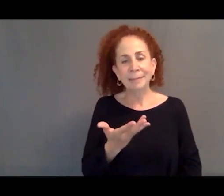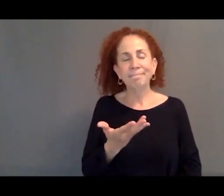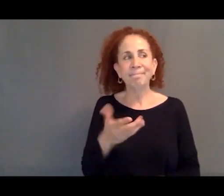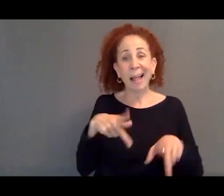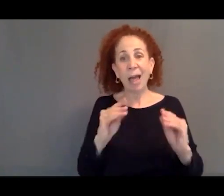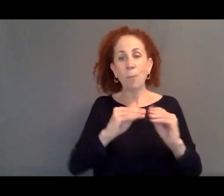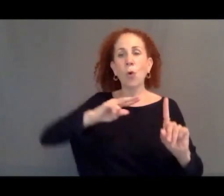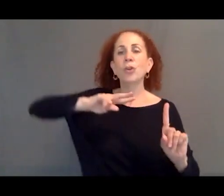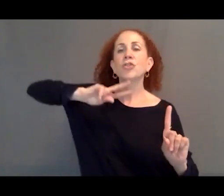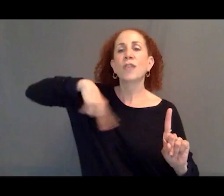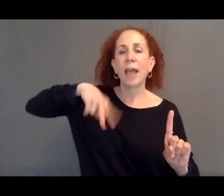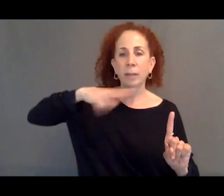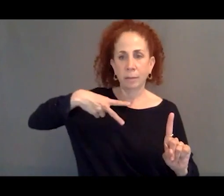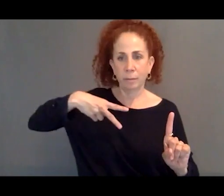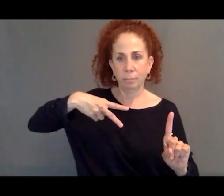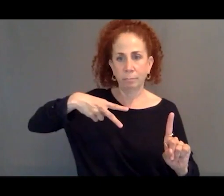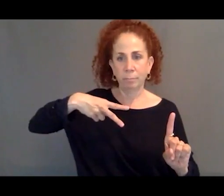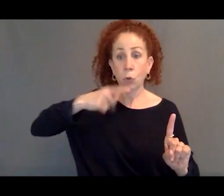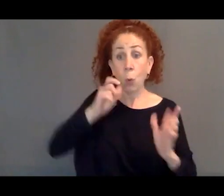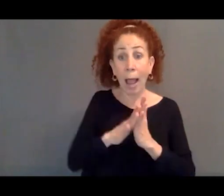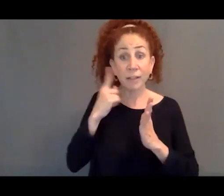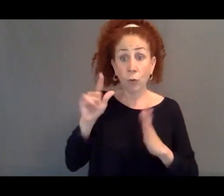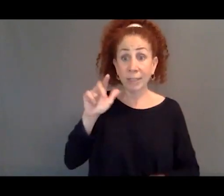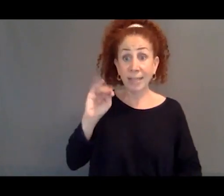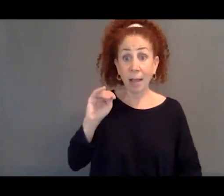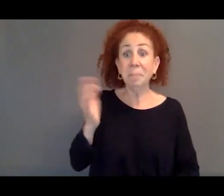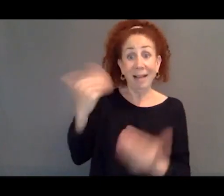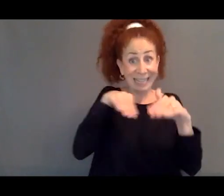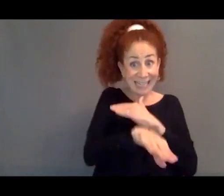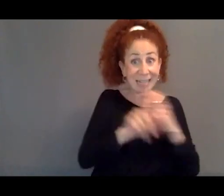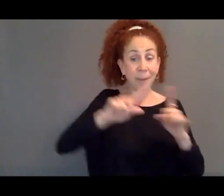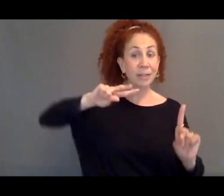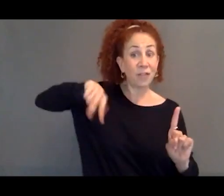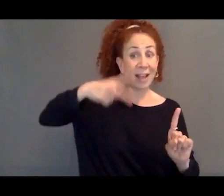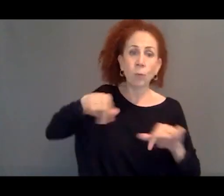of people who are asking for asylum. So we all live with surveillance.